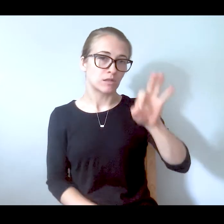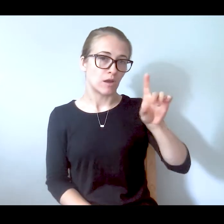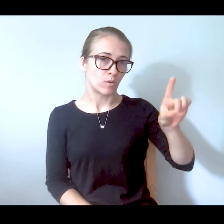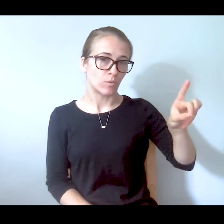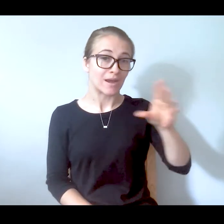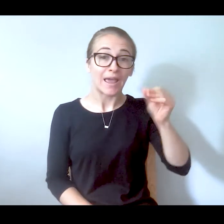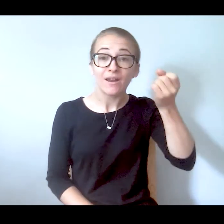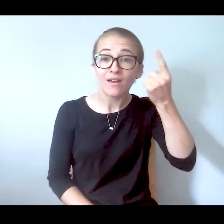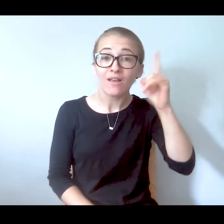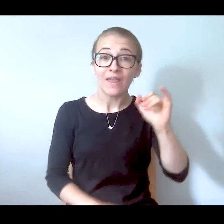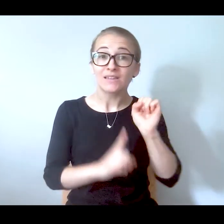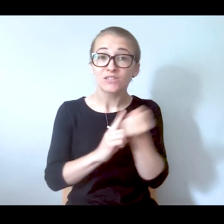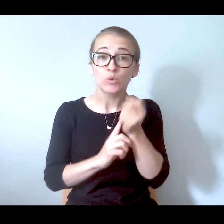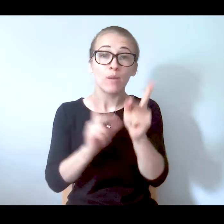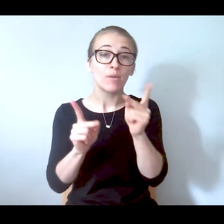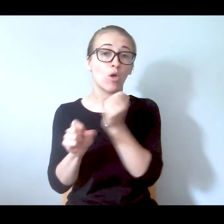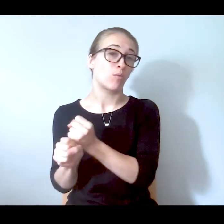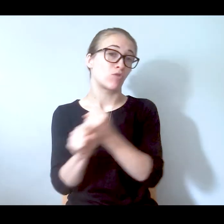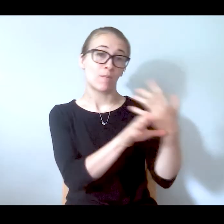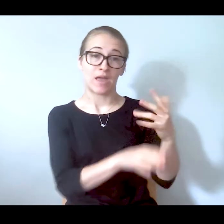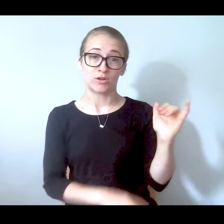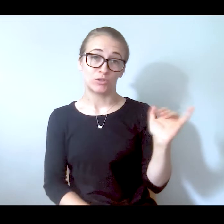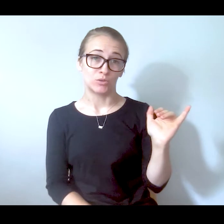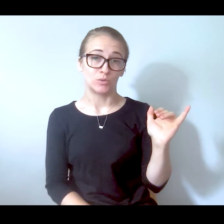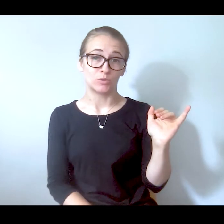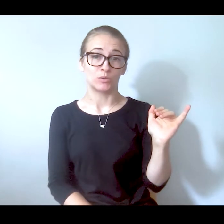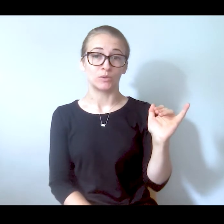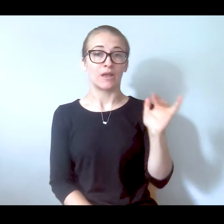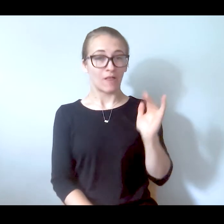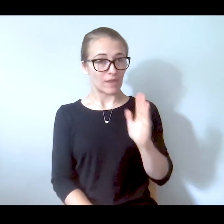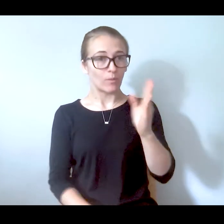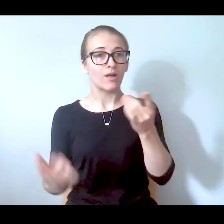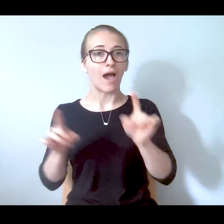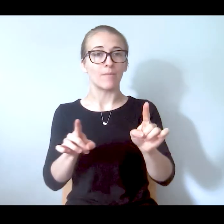were prepared at that point that this is what's going to happen, and you had two people there to